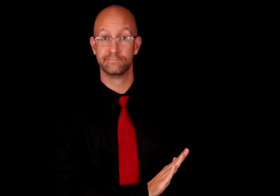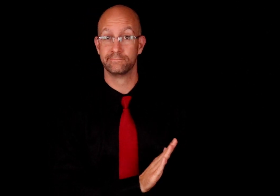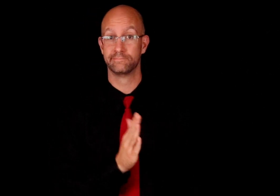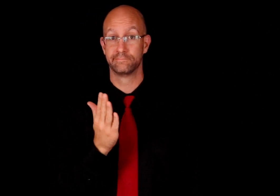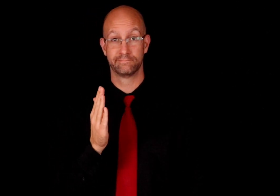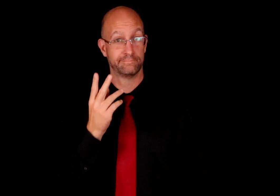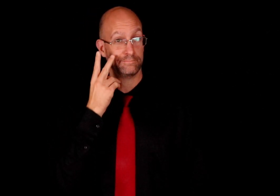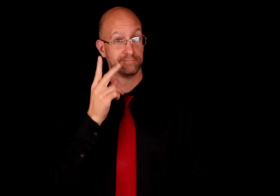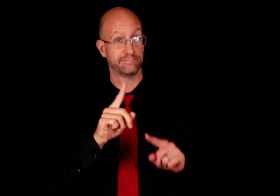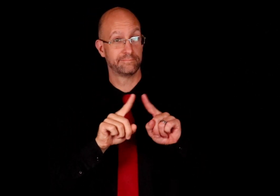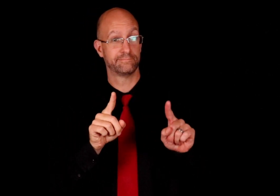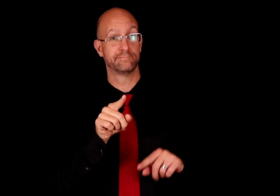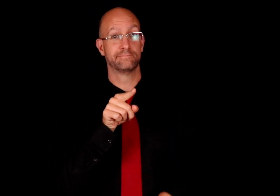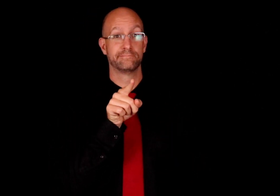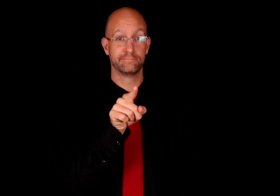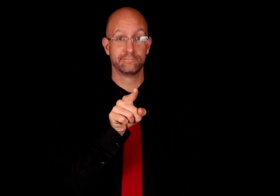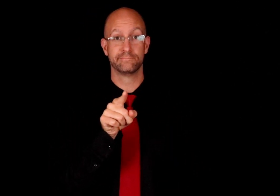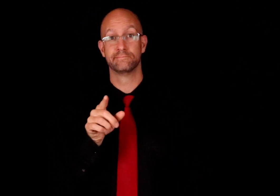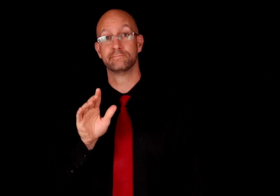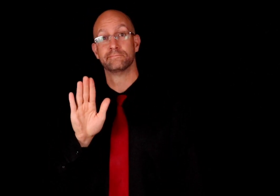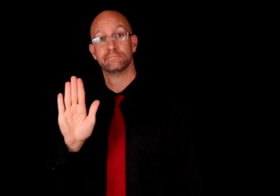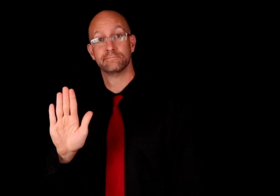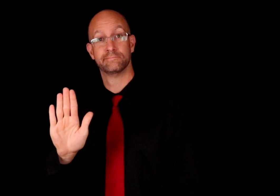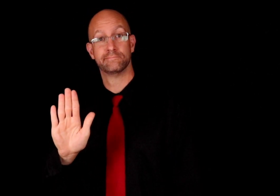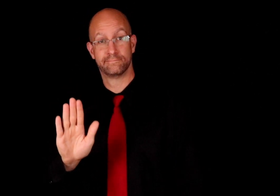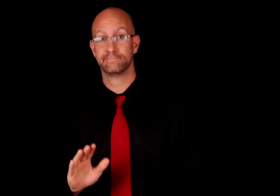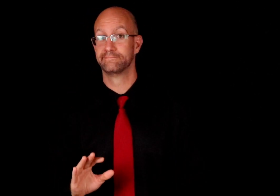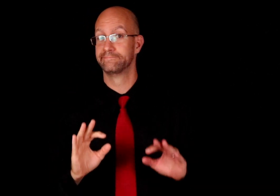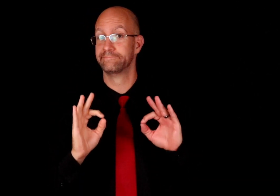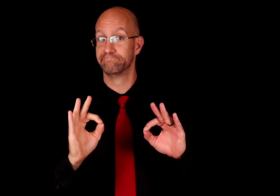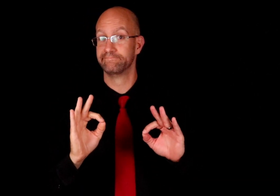You see the difference between YOU and YOUR. Okay, good.